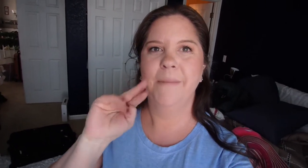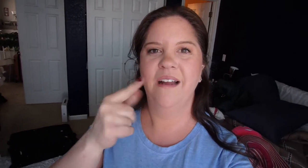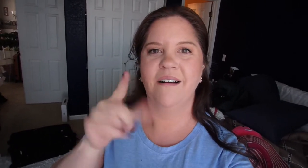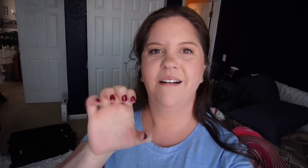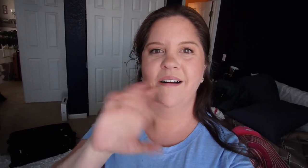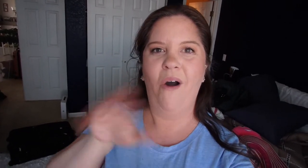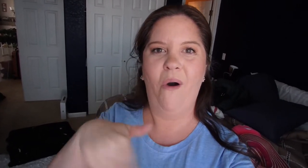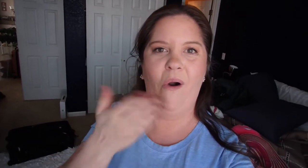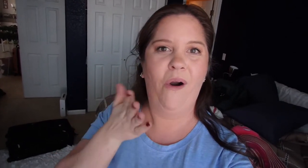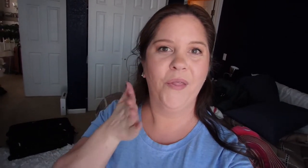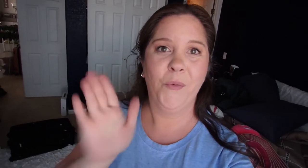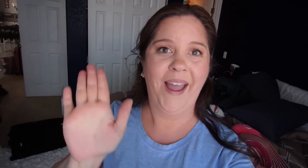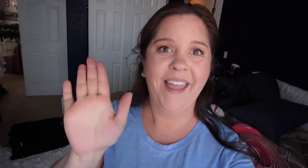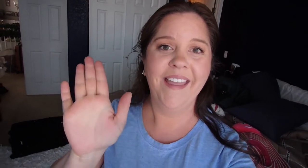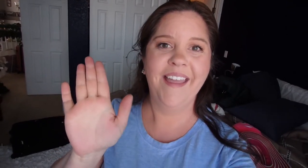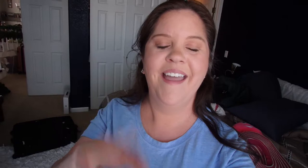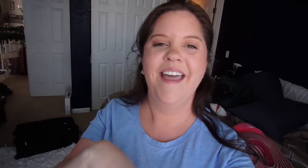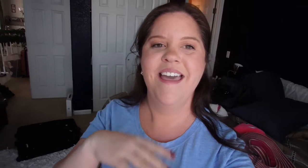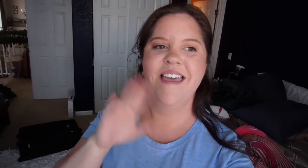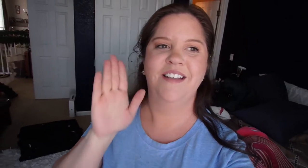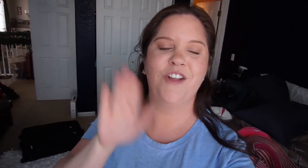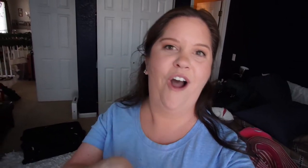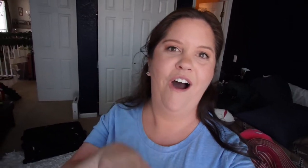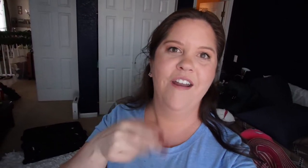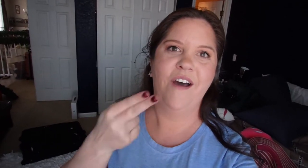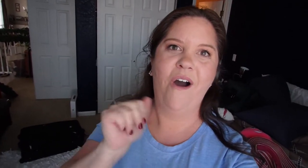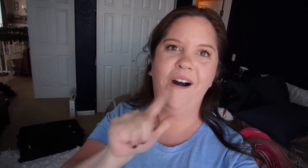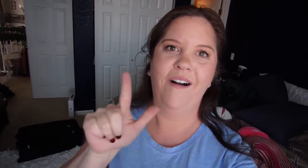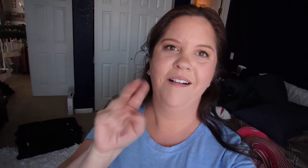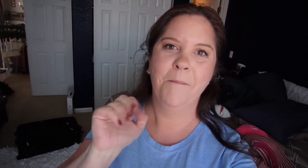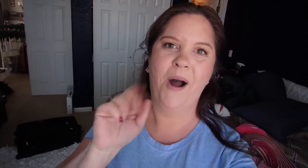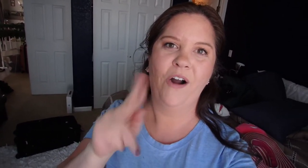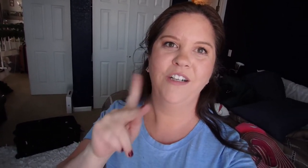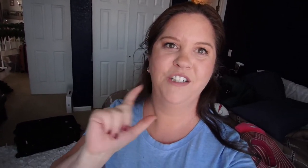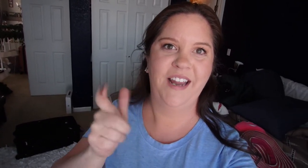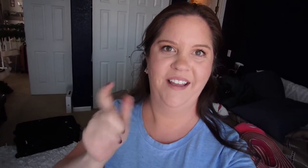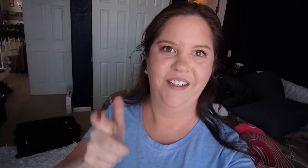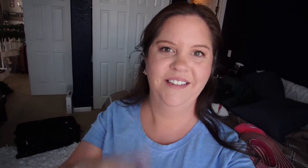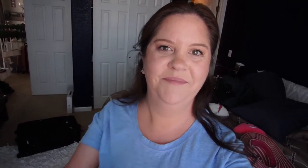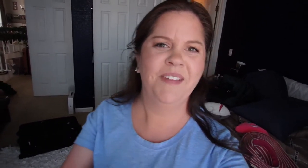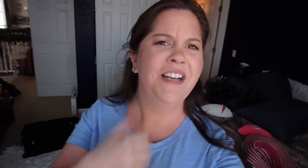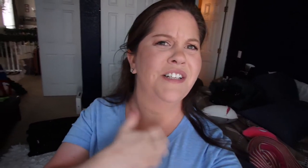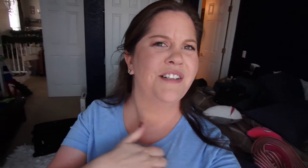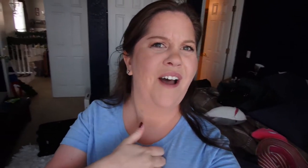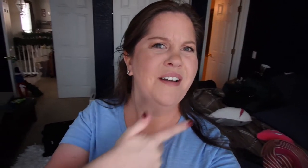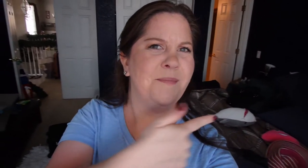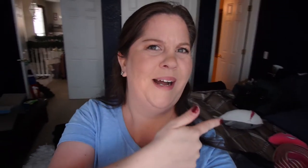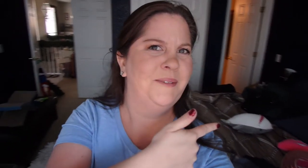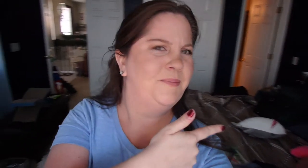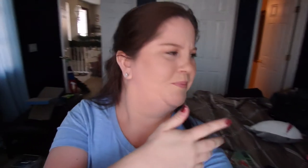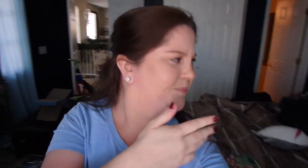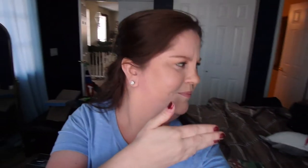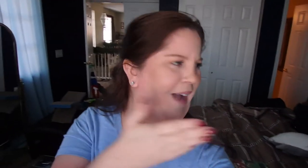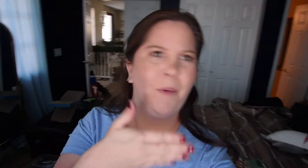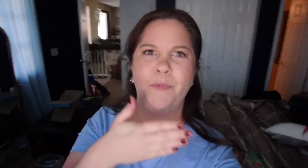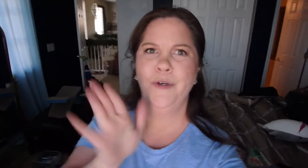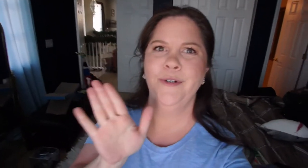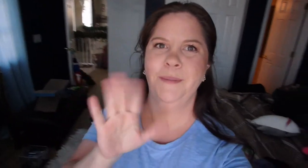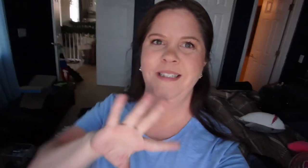Mingle all the way and it is on the Hallmark channel Sorry about my room is a mess.